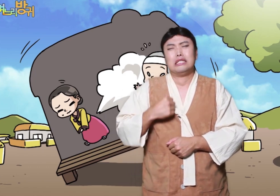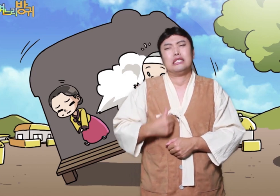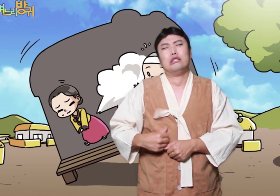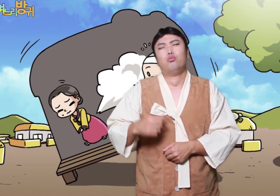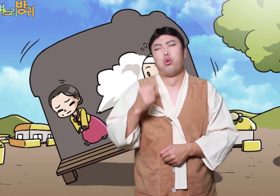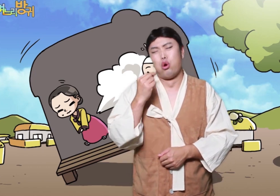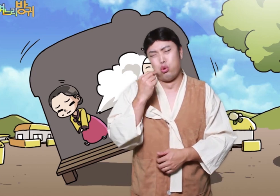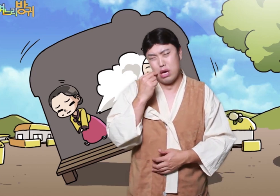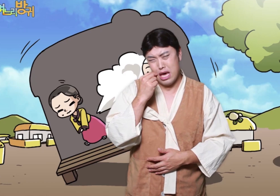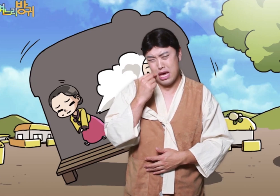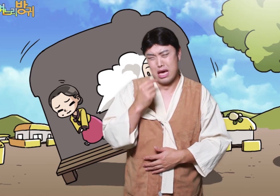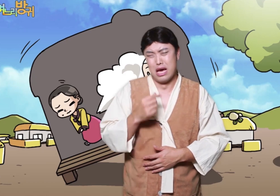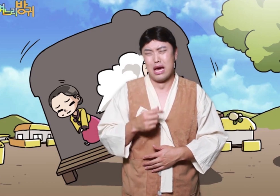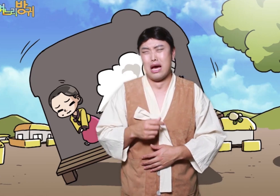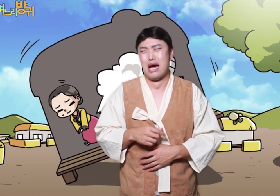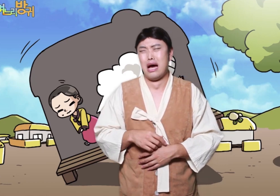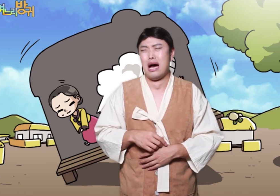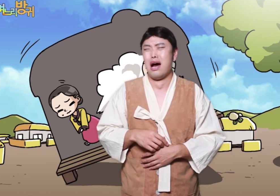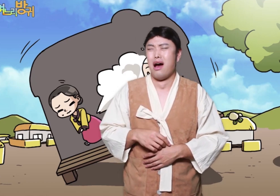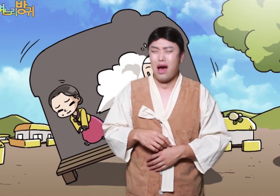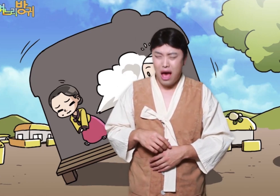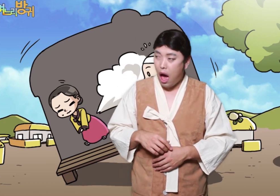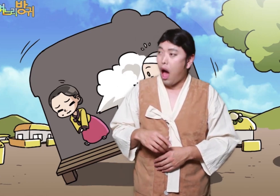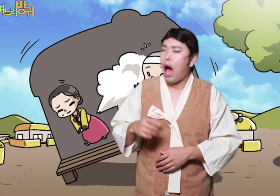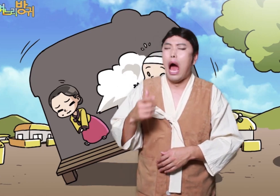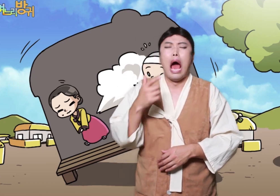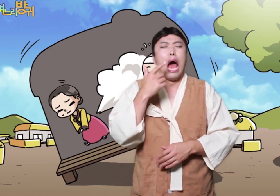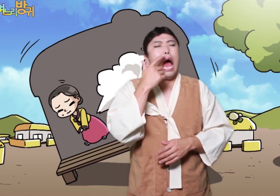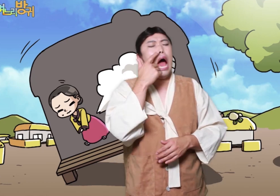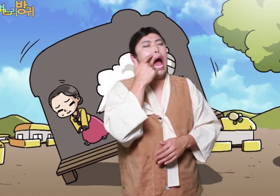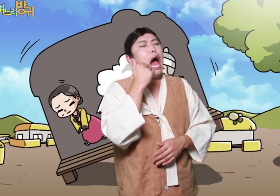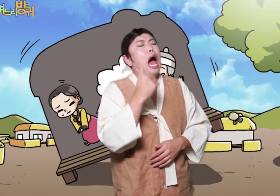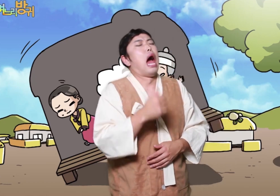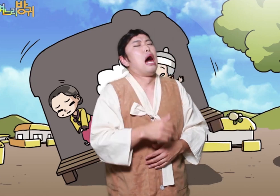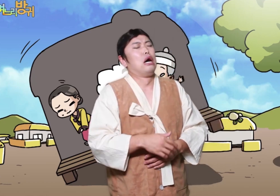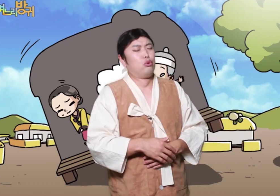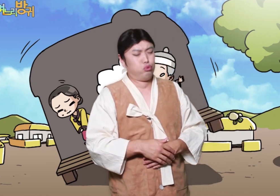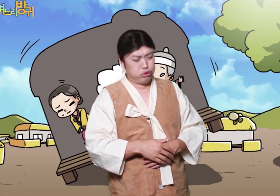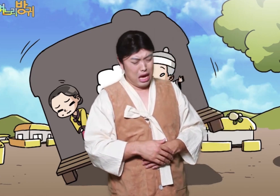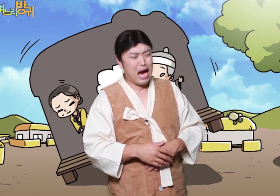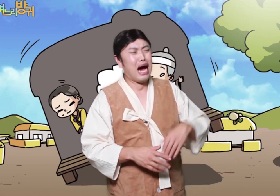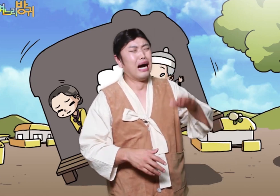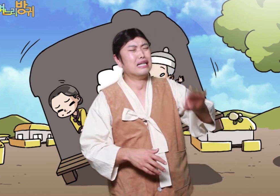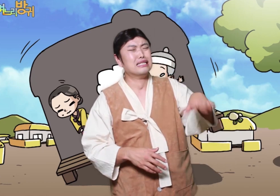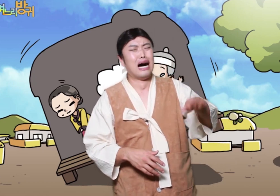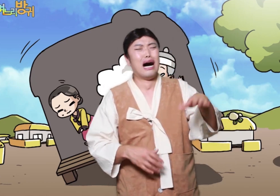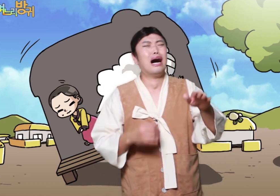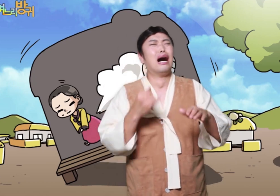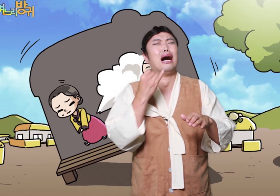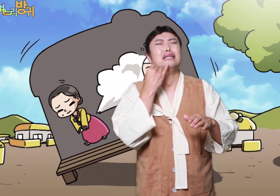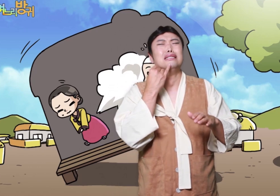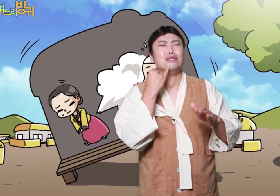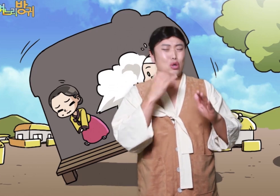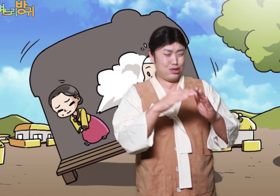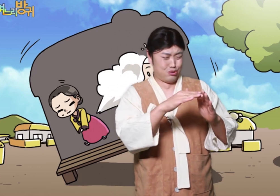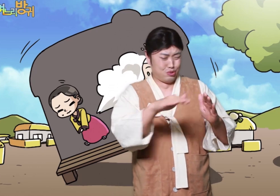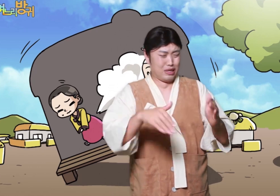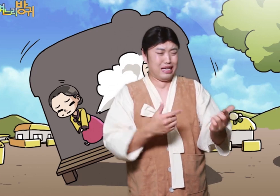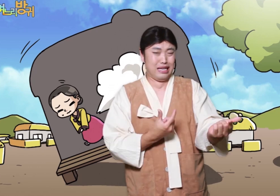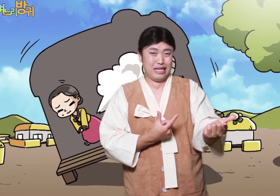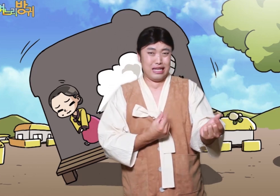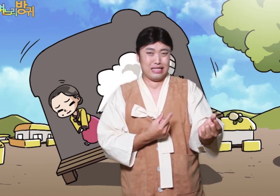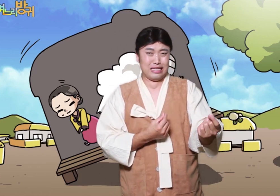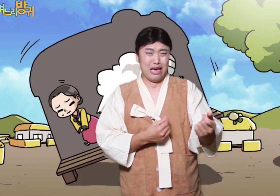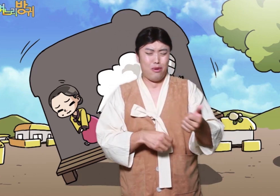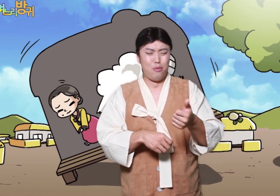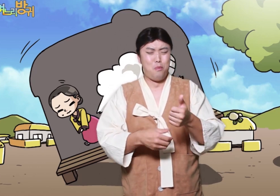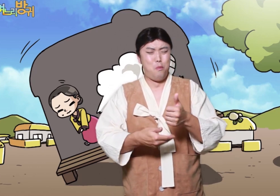"no. Father, my farts are very loud and loud. ”